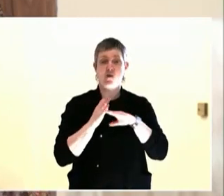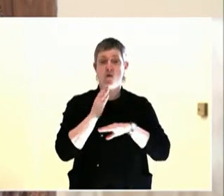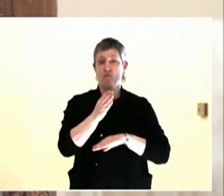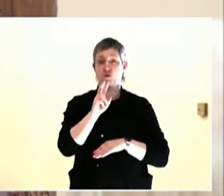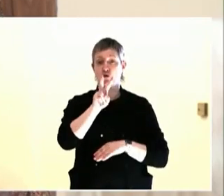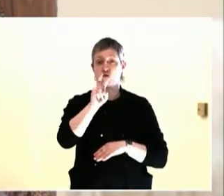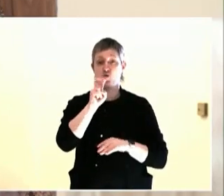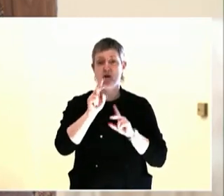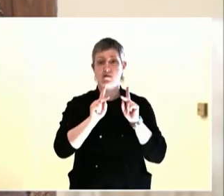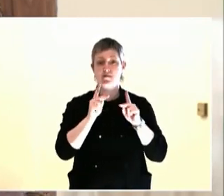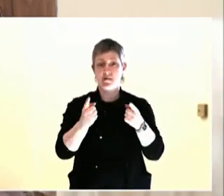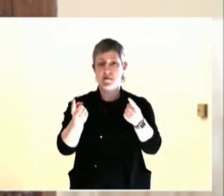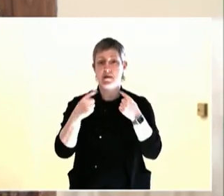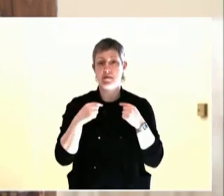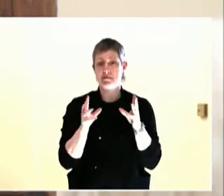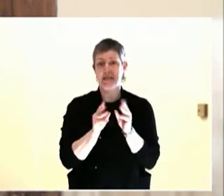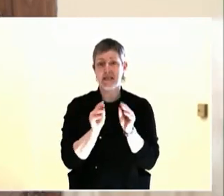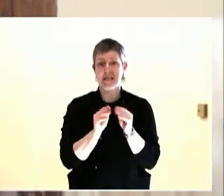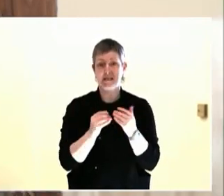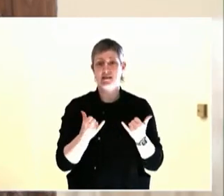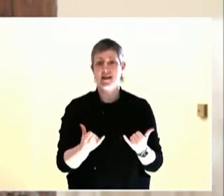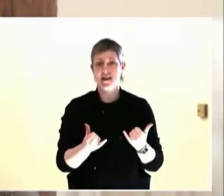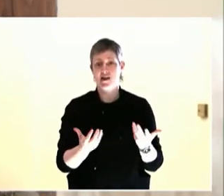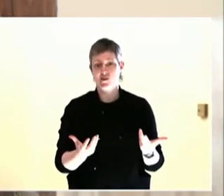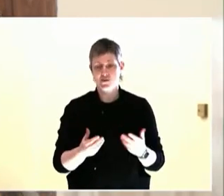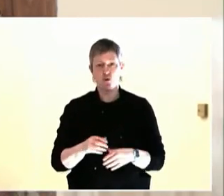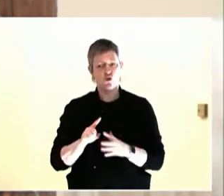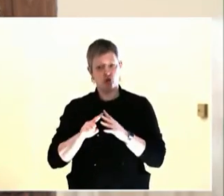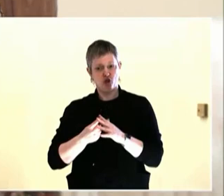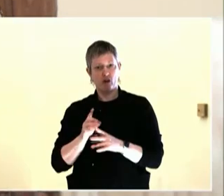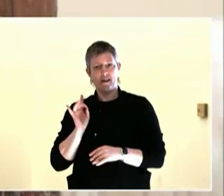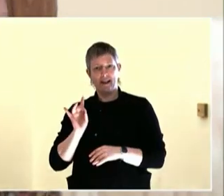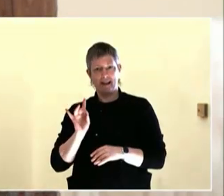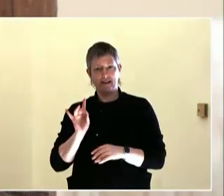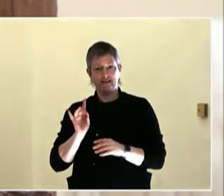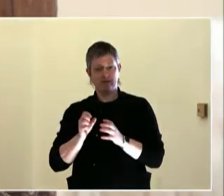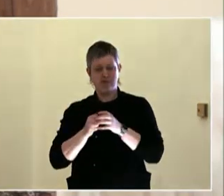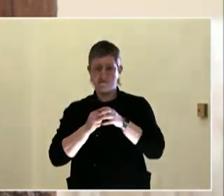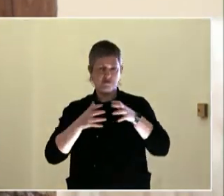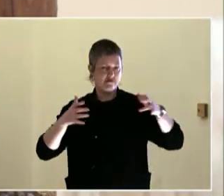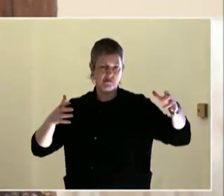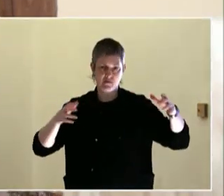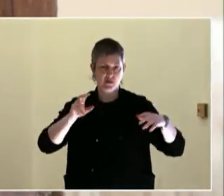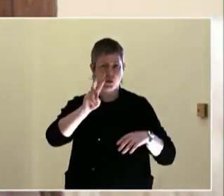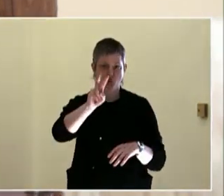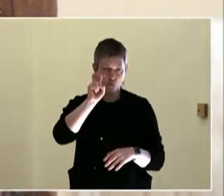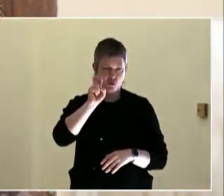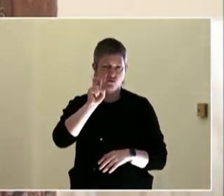And lastly, about visualization. When we see things, we can